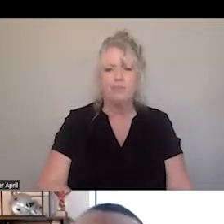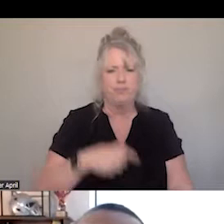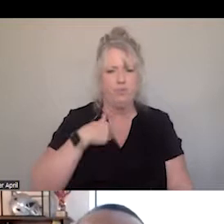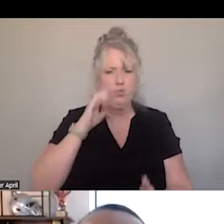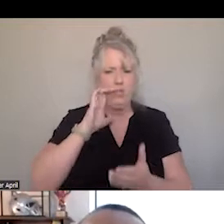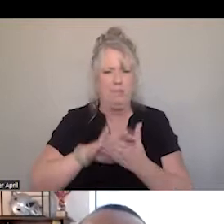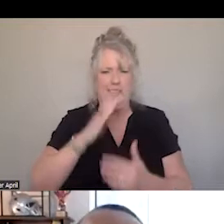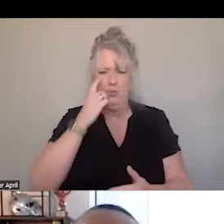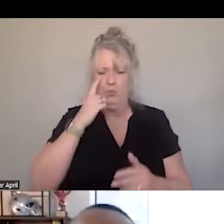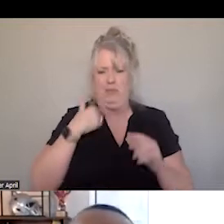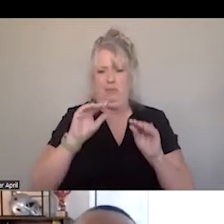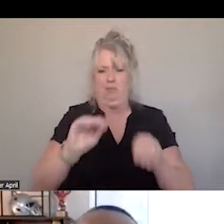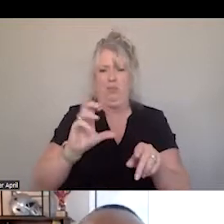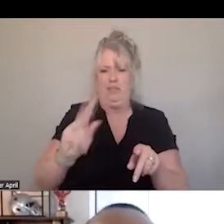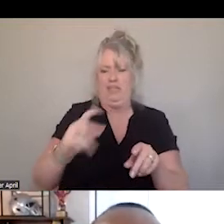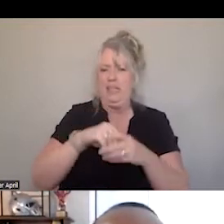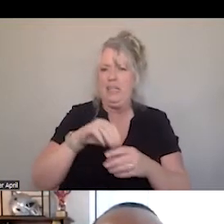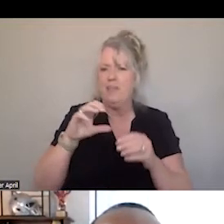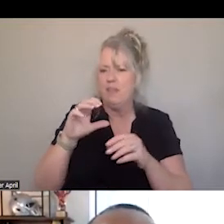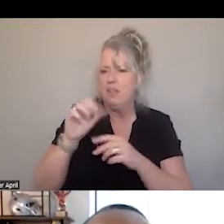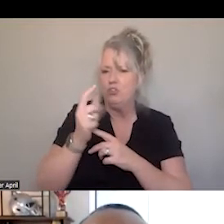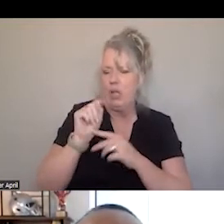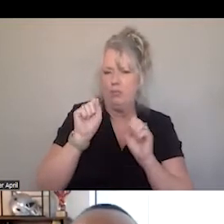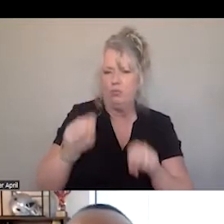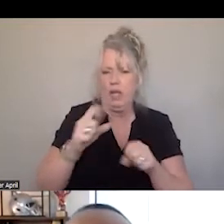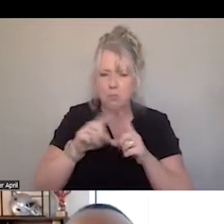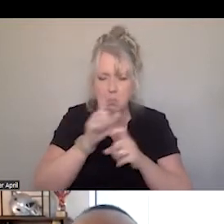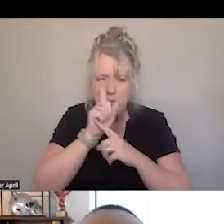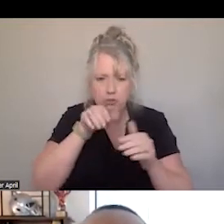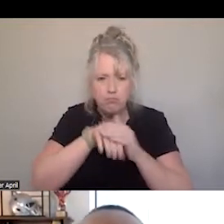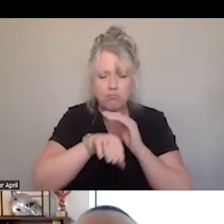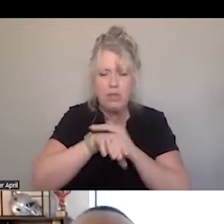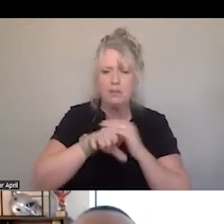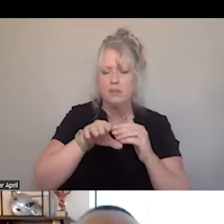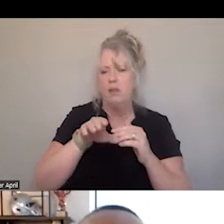THE CHAT. IF YOU WANT TO CLICK ON THE LINK, YOU CAN MAKE SURE YOU HAVE ACCESS TO OUR CRISIS JAM.